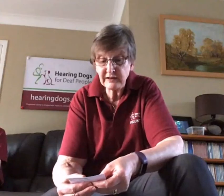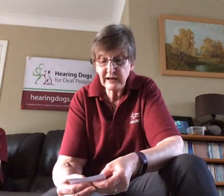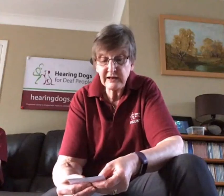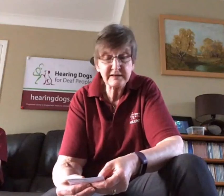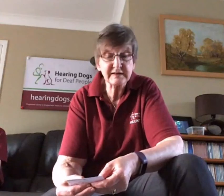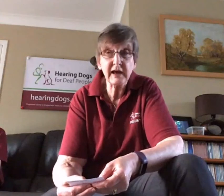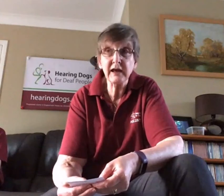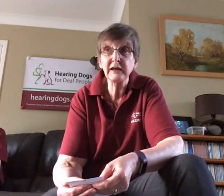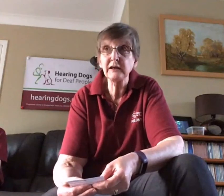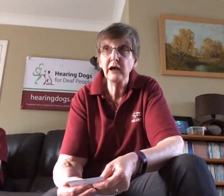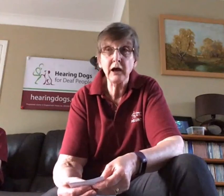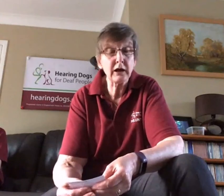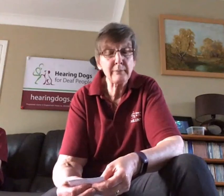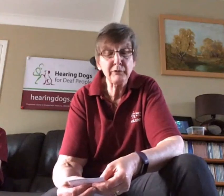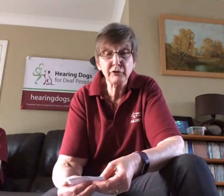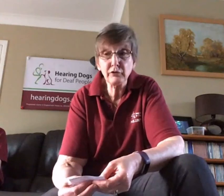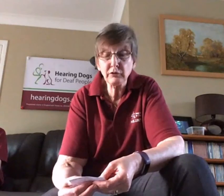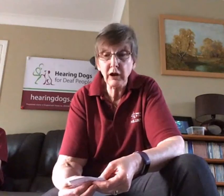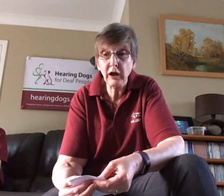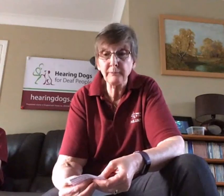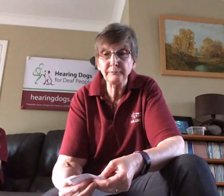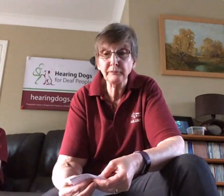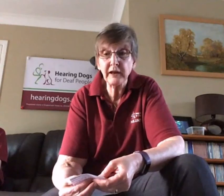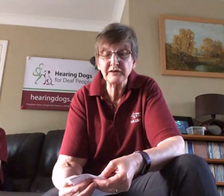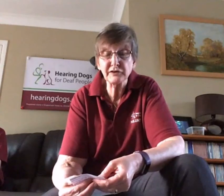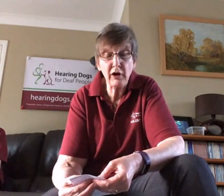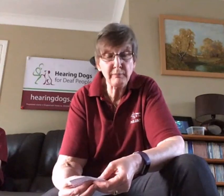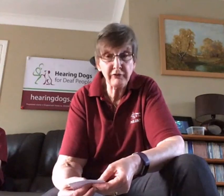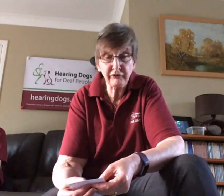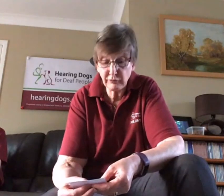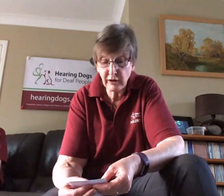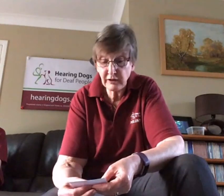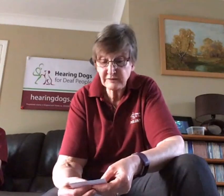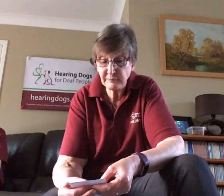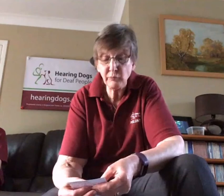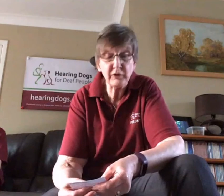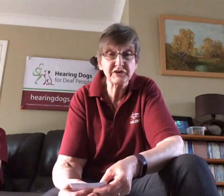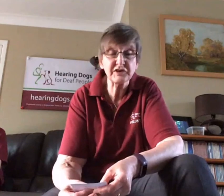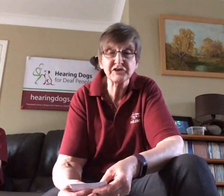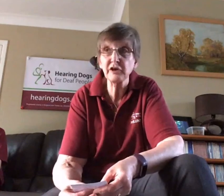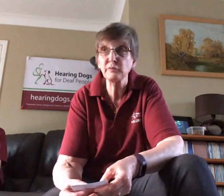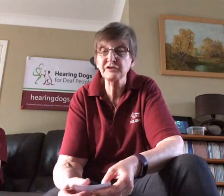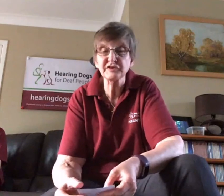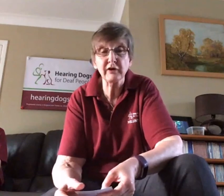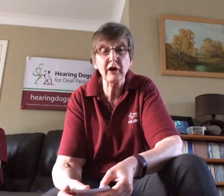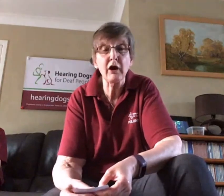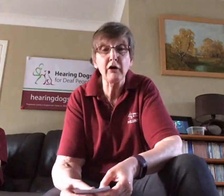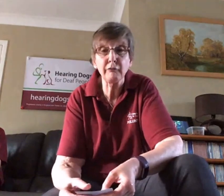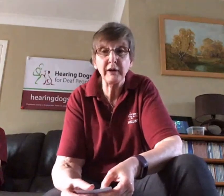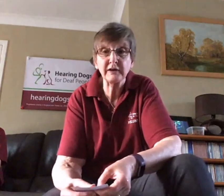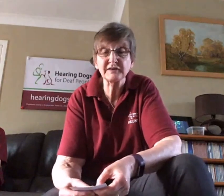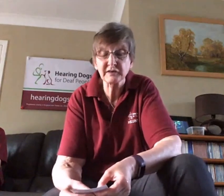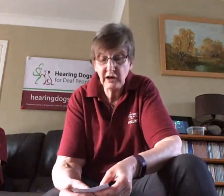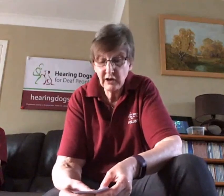Bentley is a Labrador, he's nine months old now and he's been with us since he was seven and a half weeks.